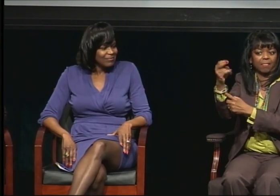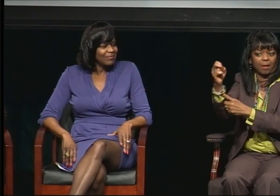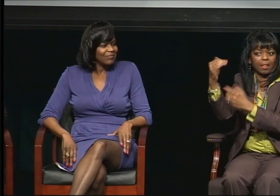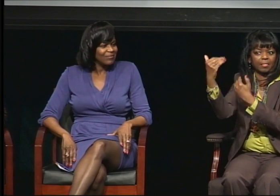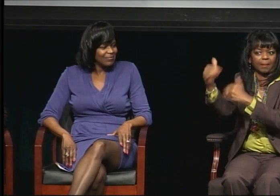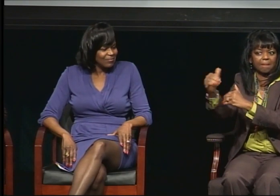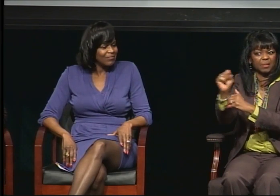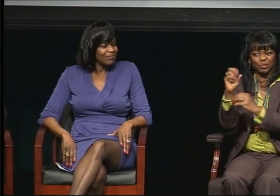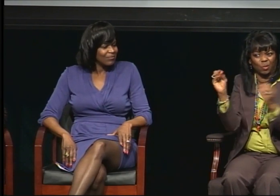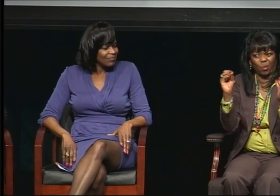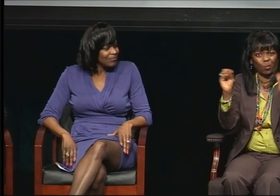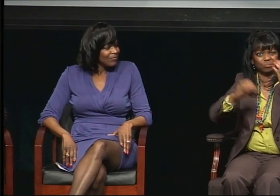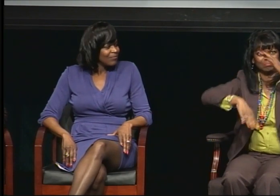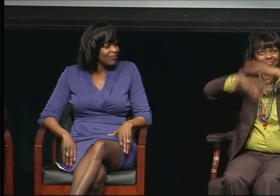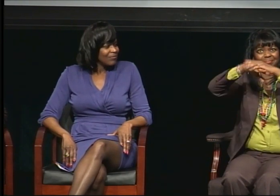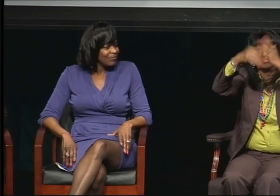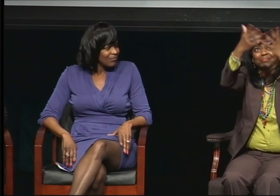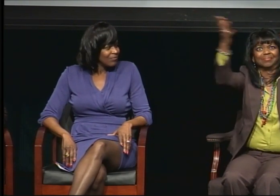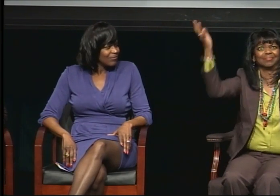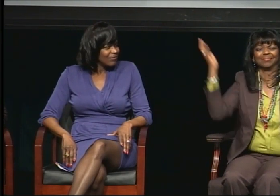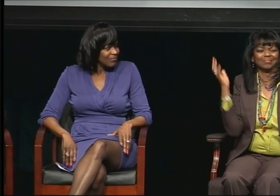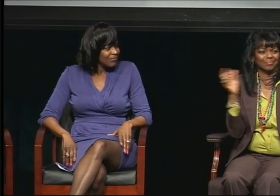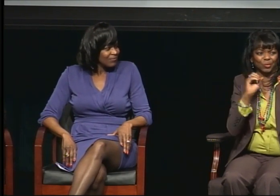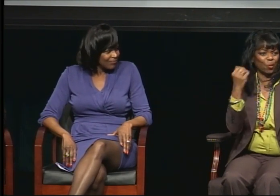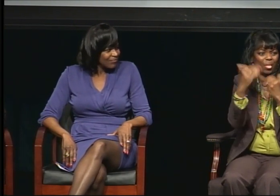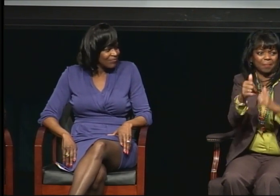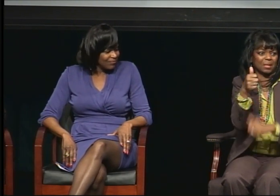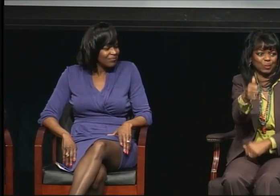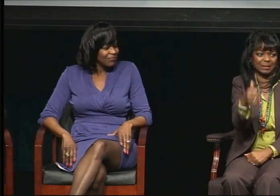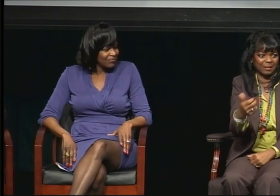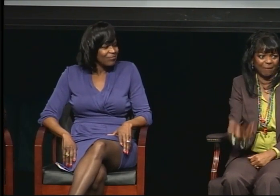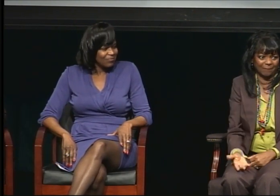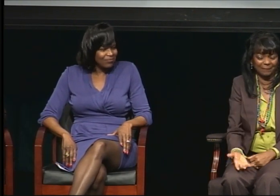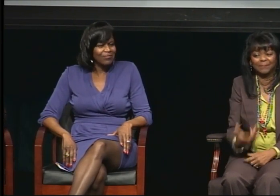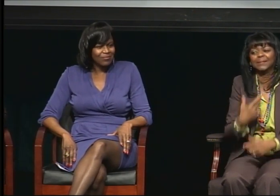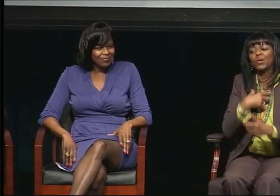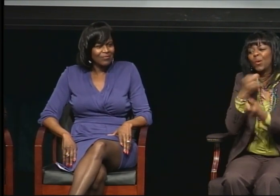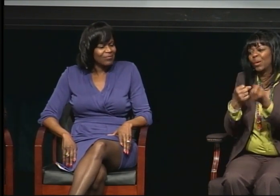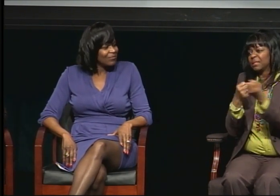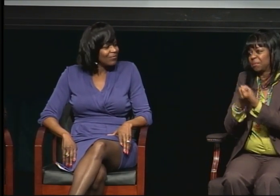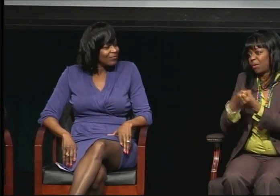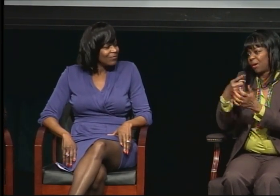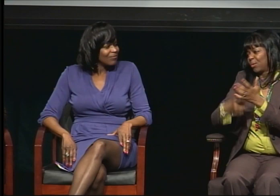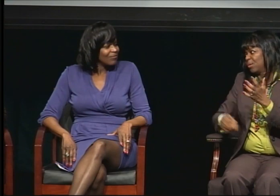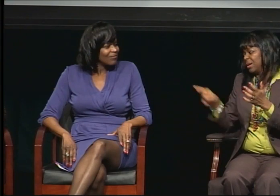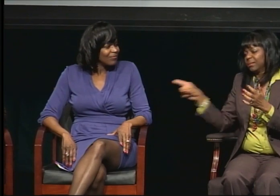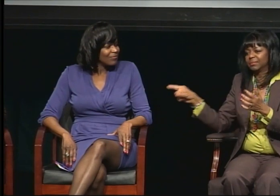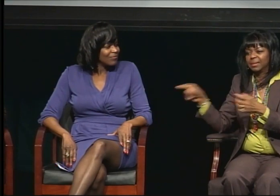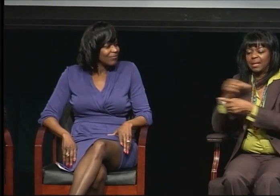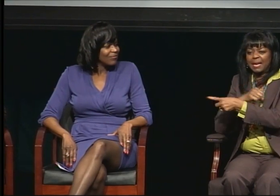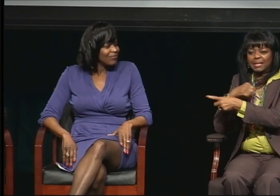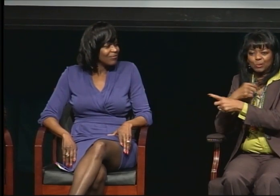And I would like to second what Dr. Angela McCaskill said about Dr. Marshall. I was in his program, too.